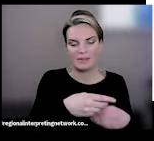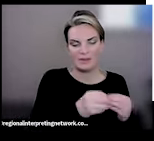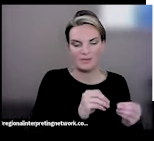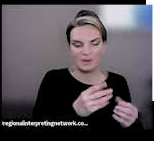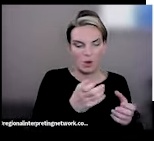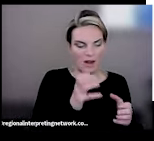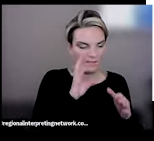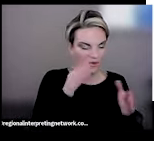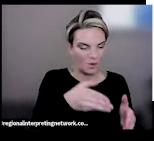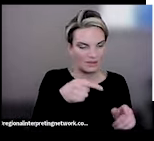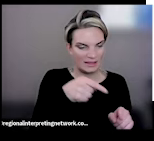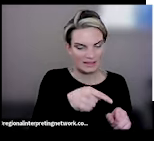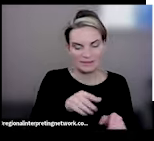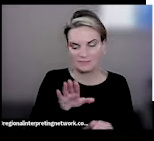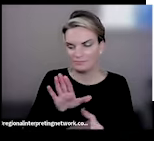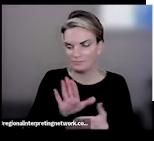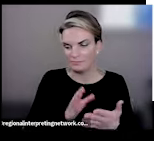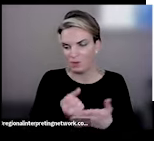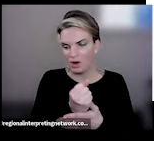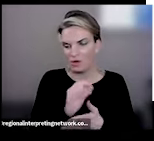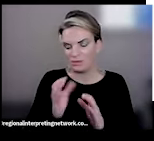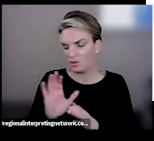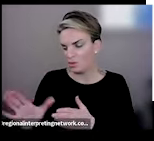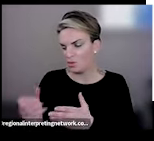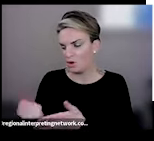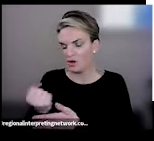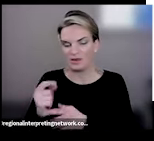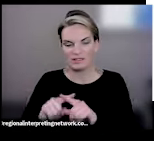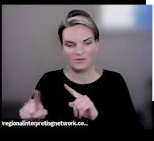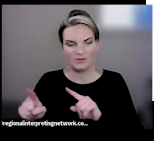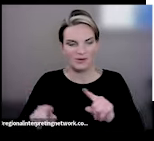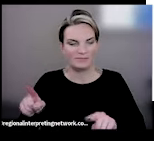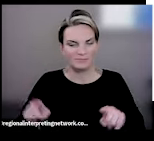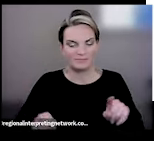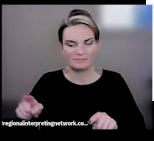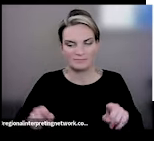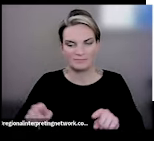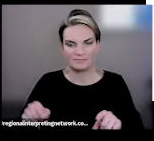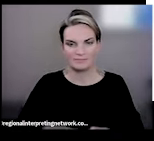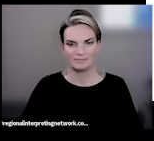focus on a particular issue area that they know that the other office is responsible for,